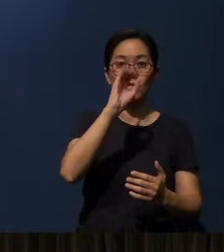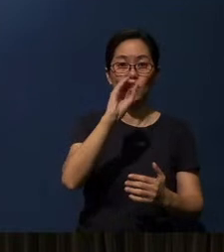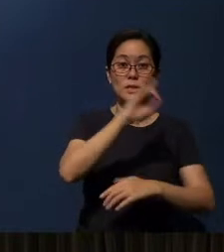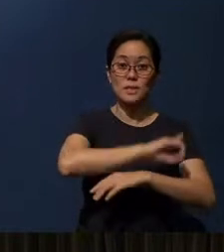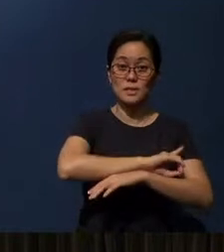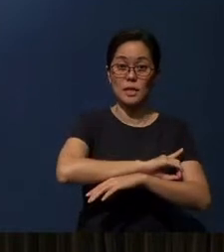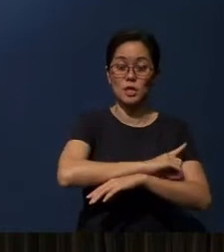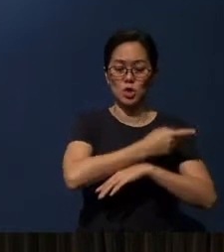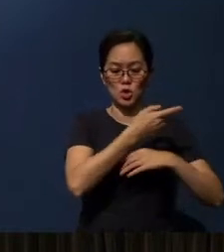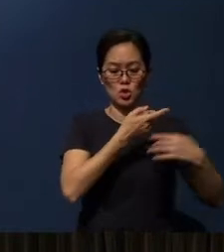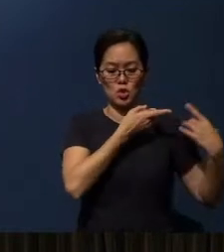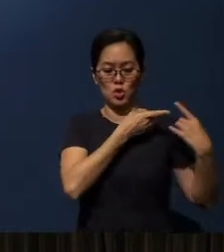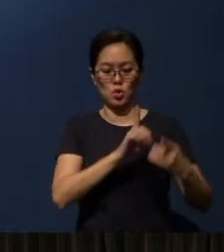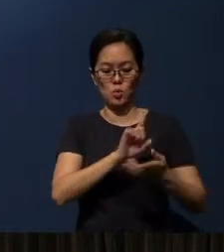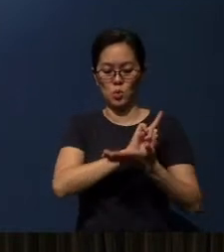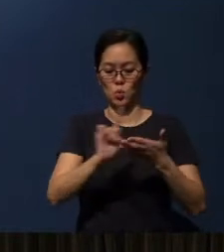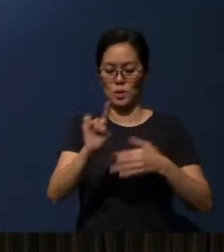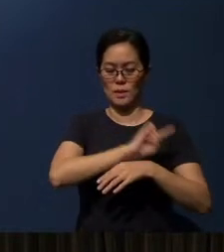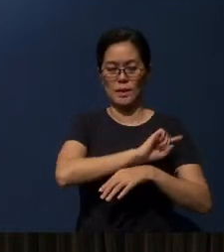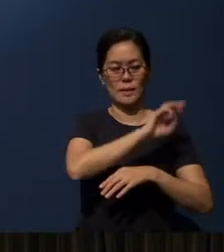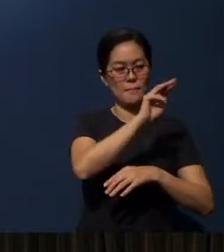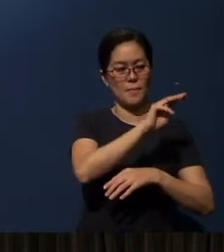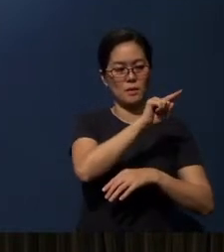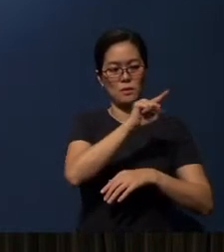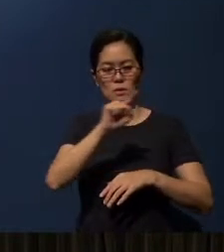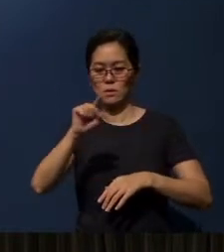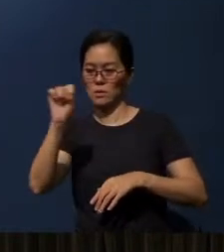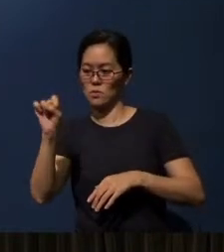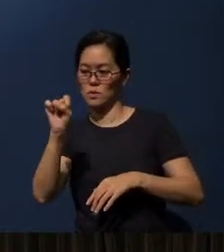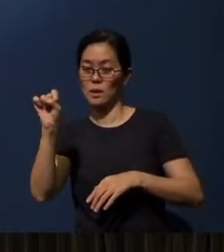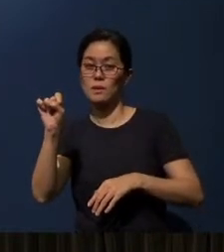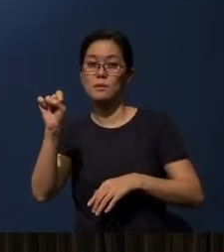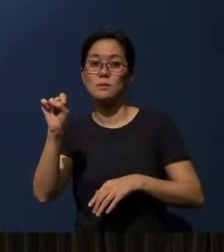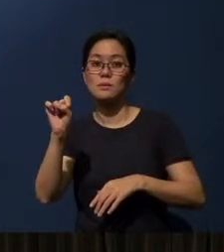during the weekdays of Mondays to Saturdays on Lent -